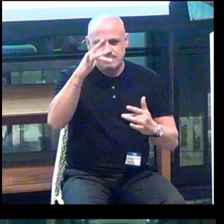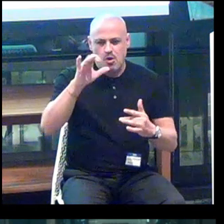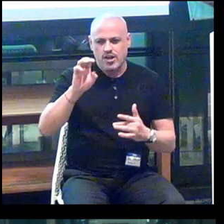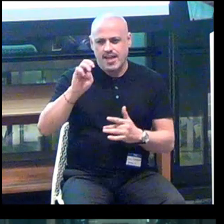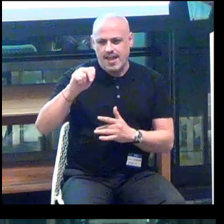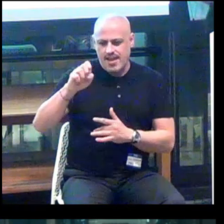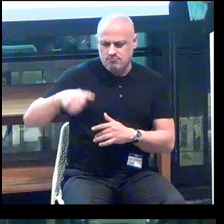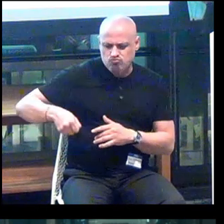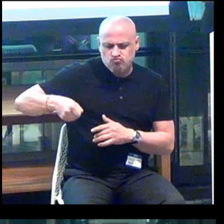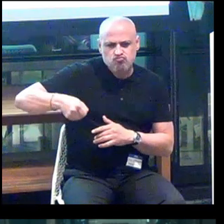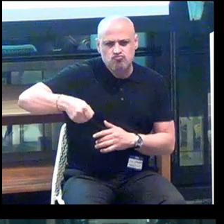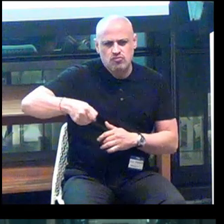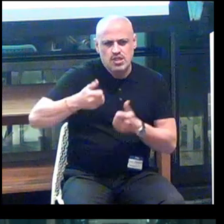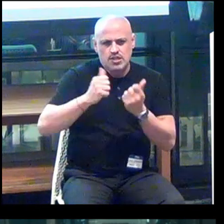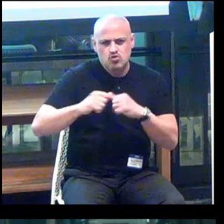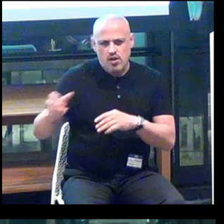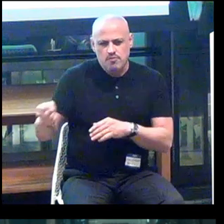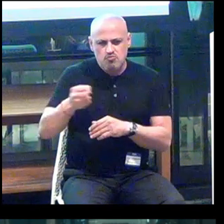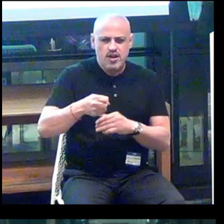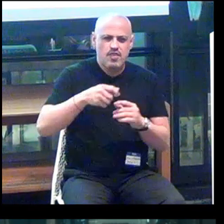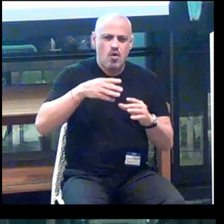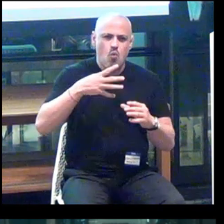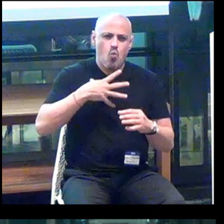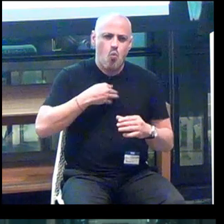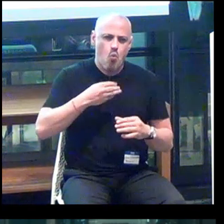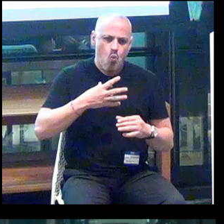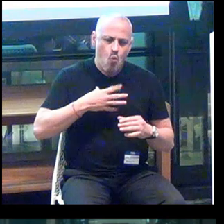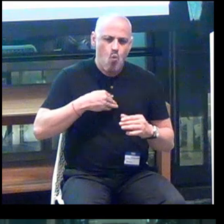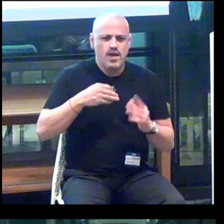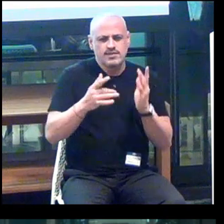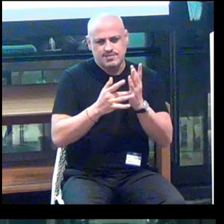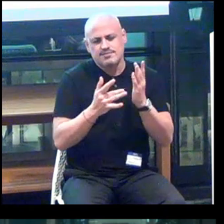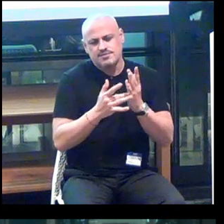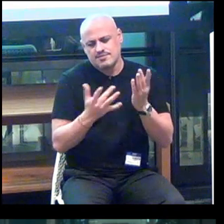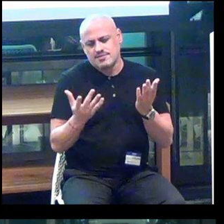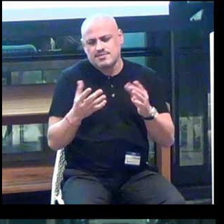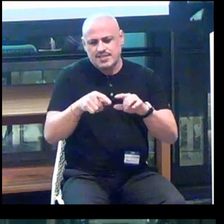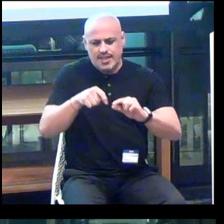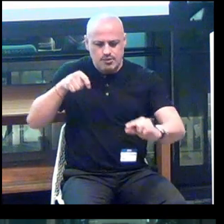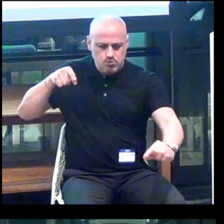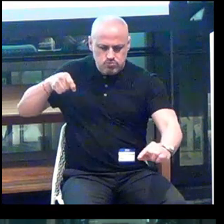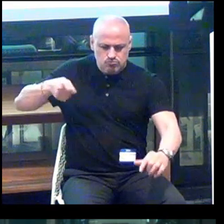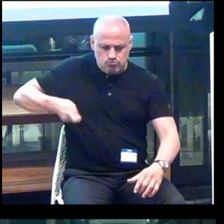So trying to bring the white cane... Bring technology to the white cane.